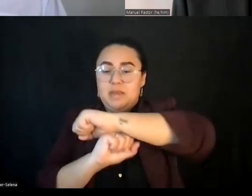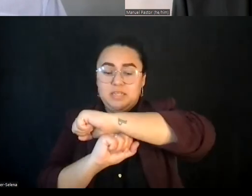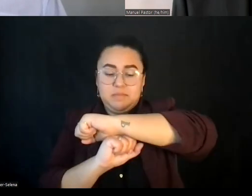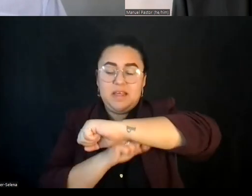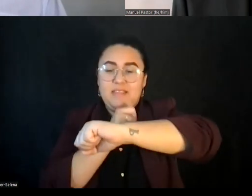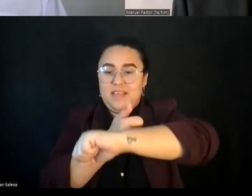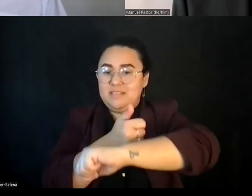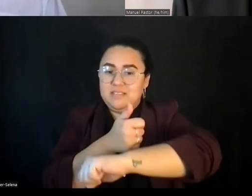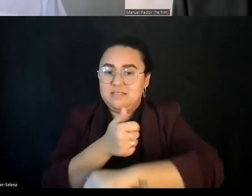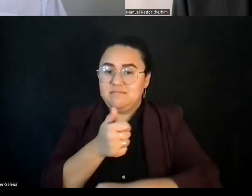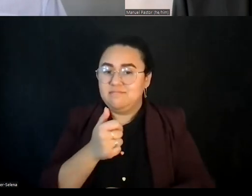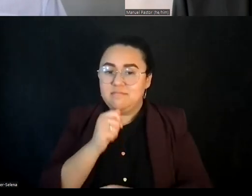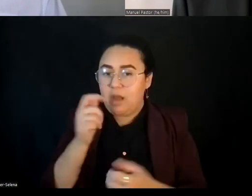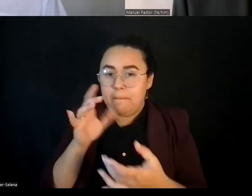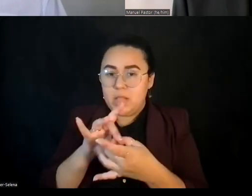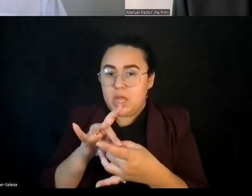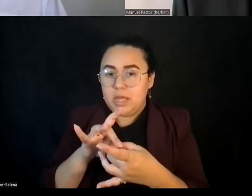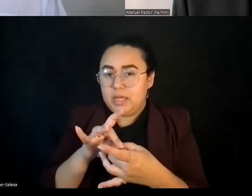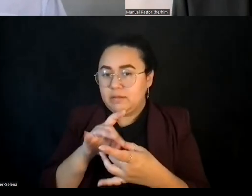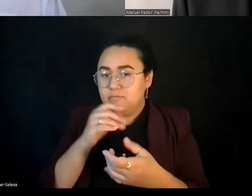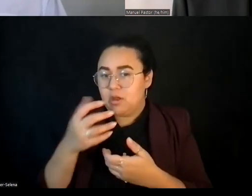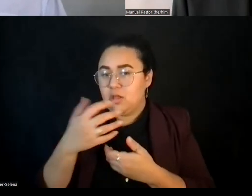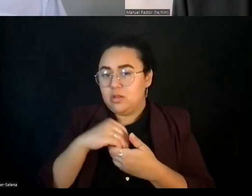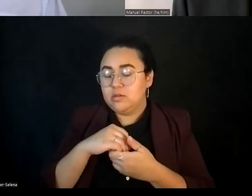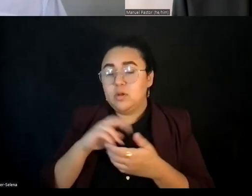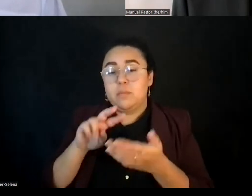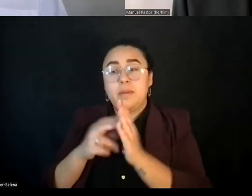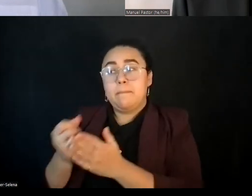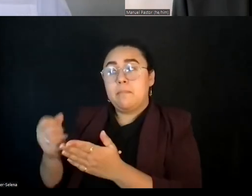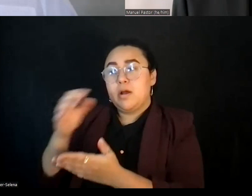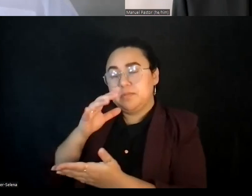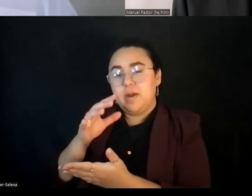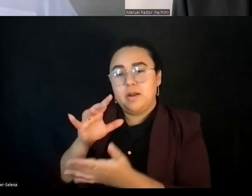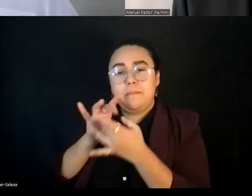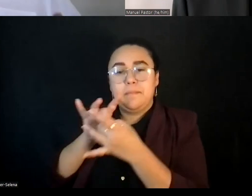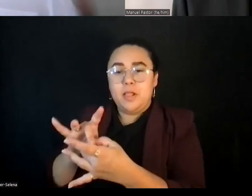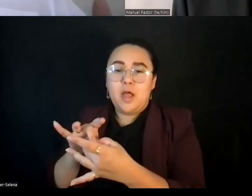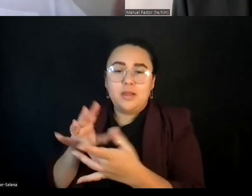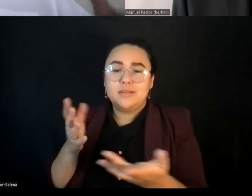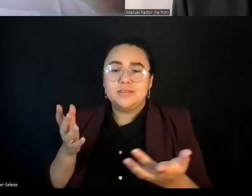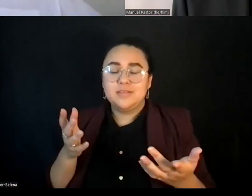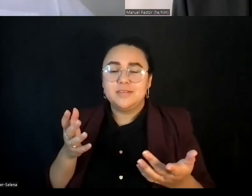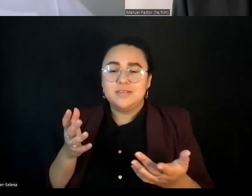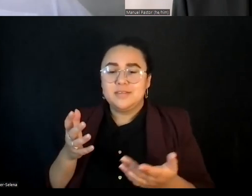And therefore, prosperity is belonging. And part of what we need is, yes, we need we need food.